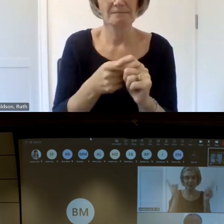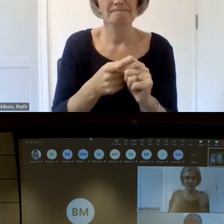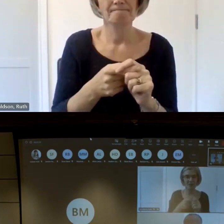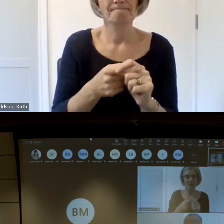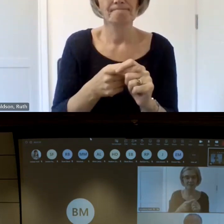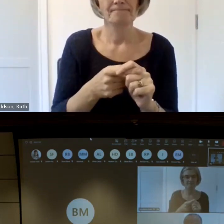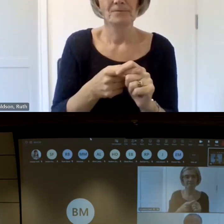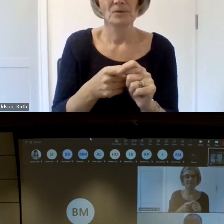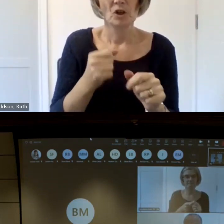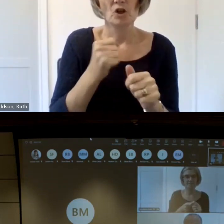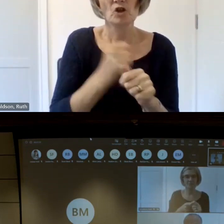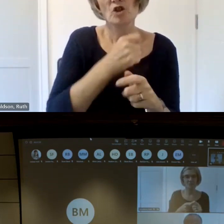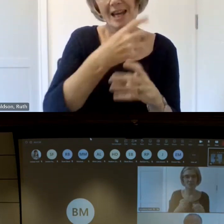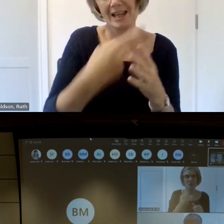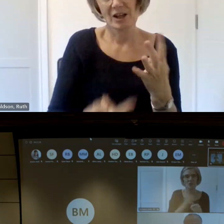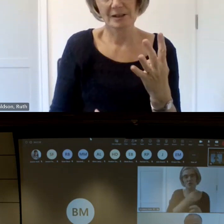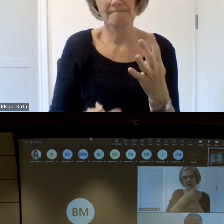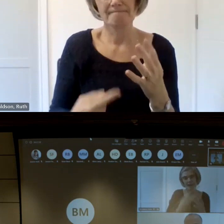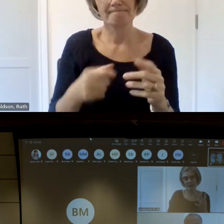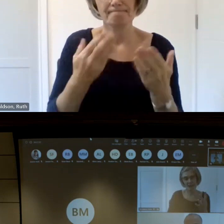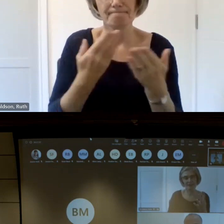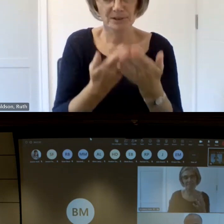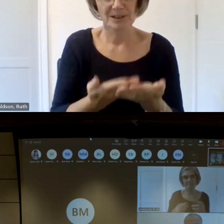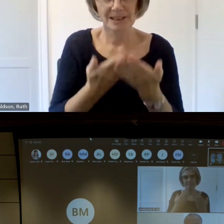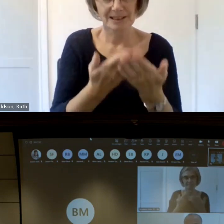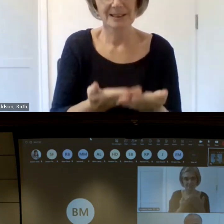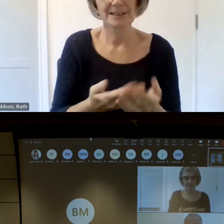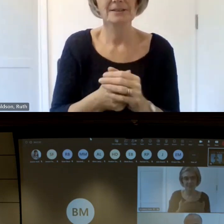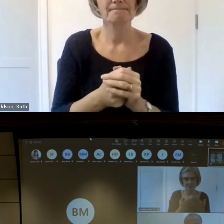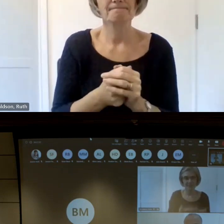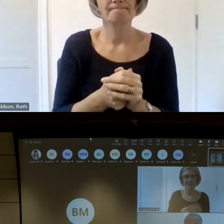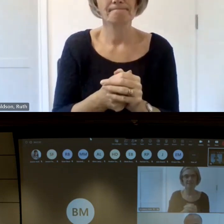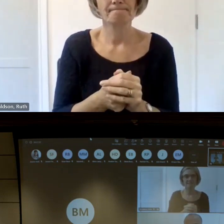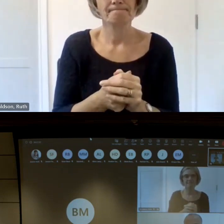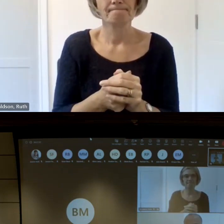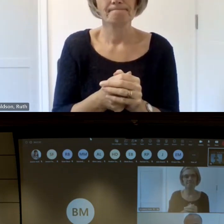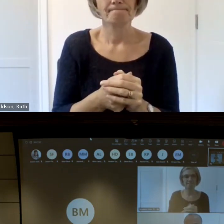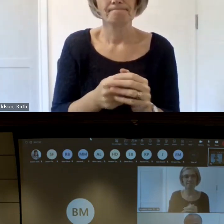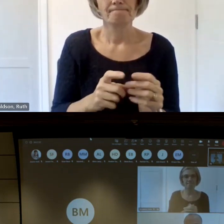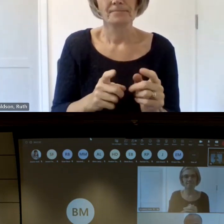focus on queer anti- simulation non-binary and transgender identities and transgender